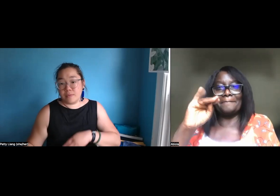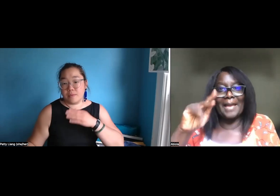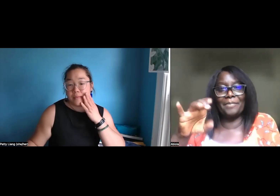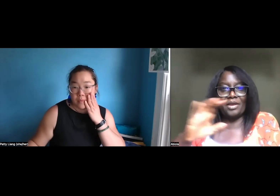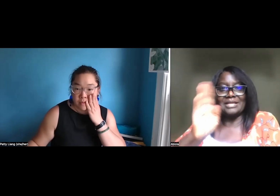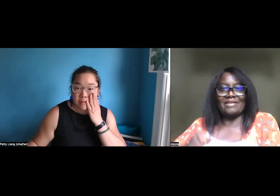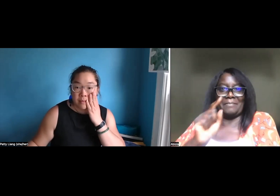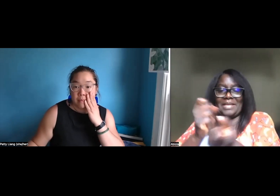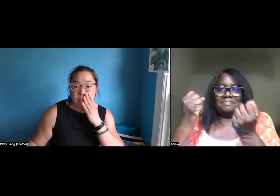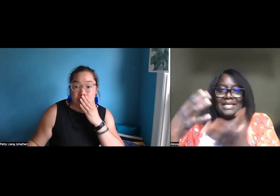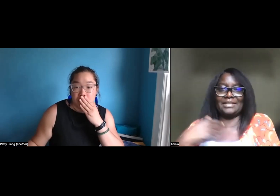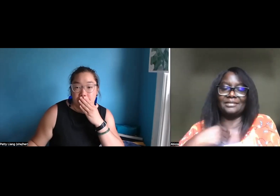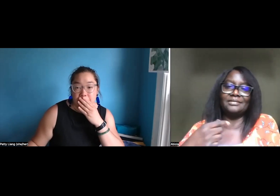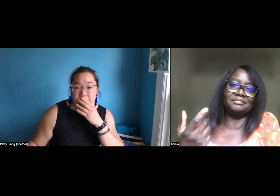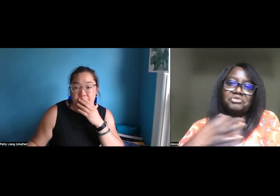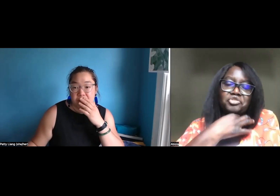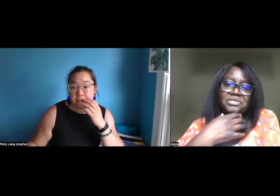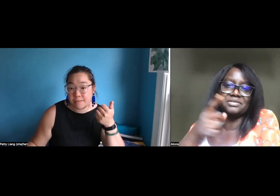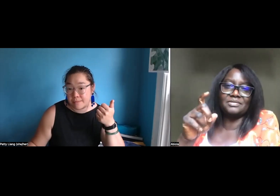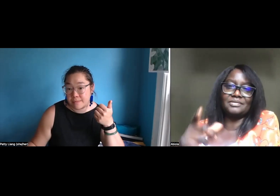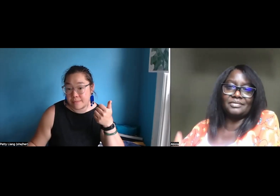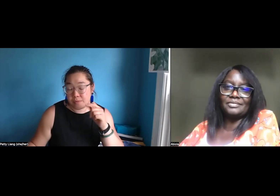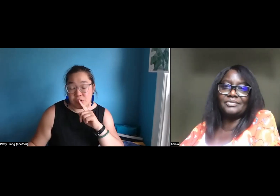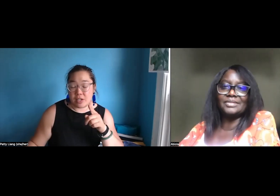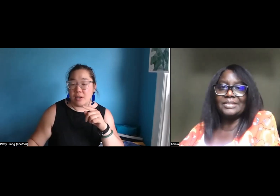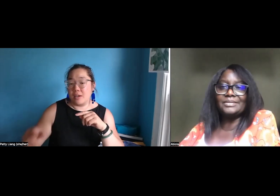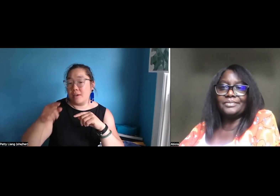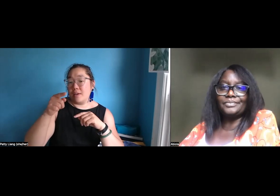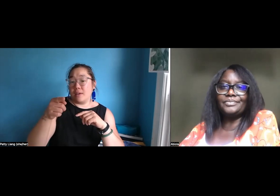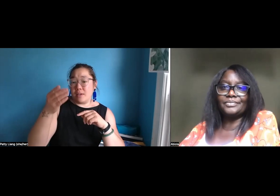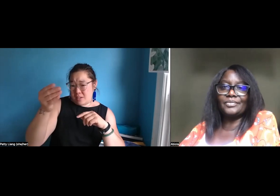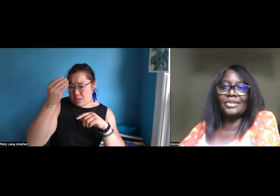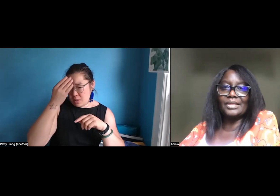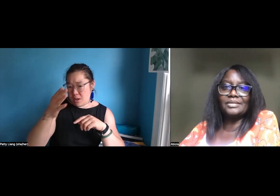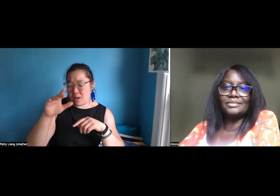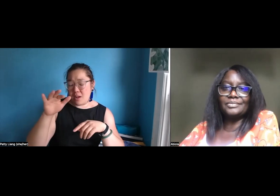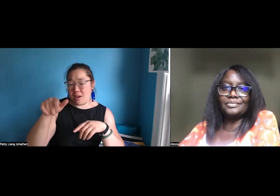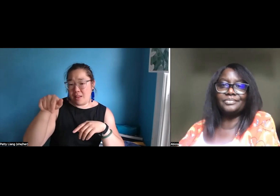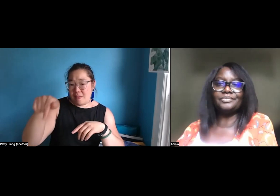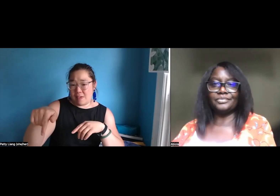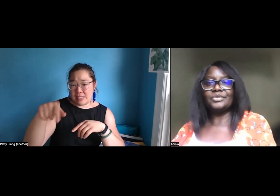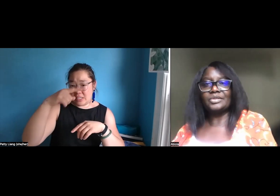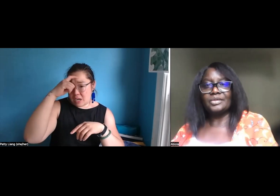To meet more BIPOC blind hard of hearing artists? I don't often get to meet any.